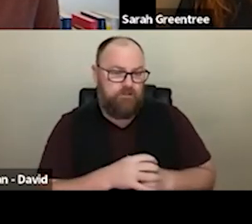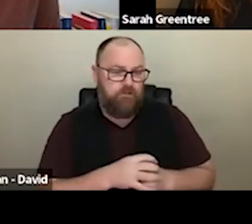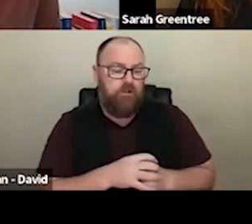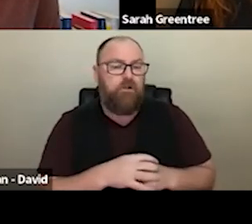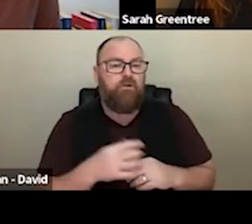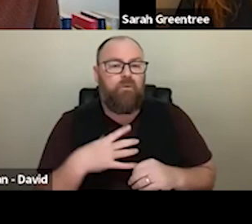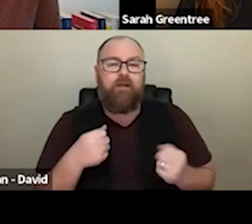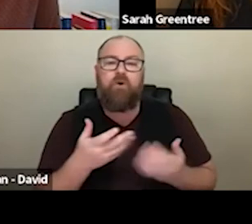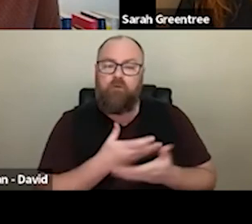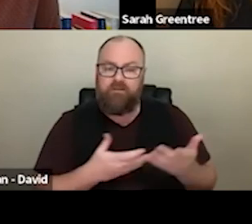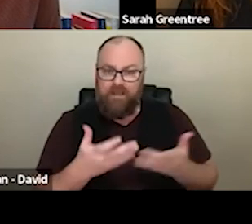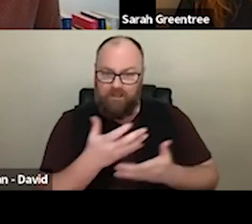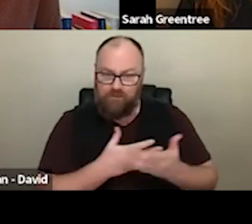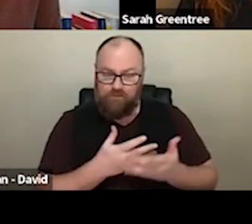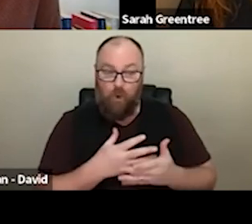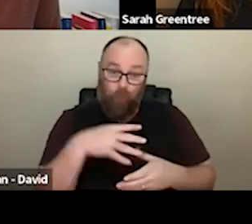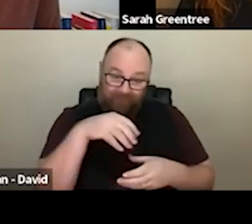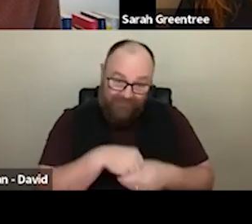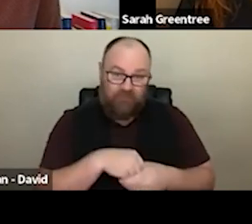the question is really around reflecting However, there is a really integral question that is being asked of the organizations who are applying, and a a conversation that needs to be had within your own organization, and